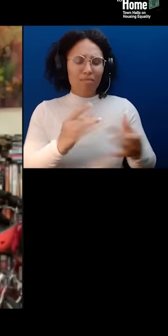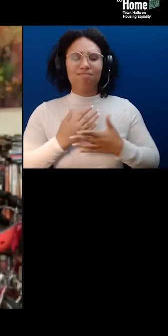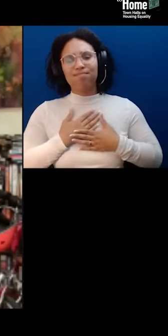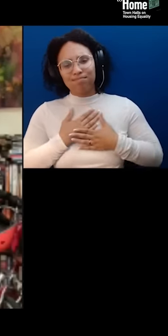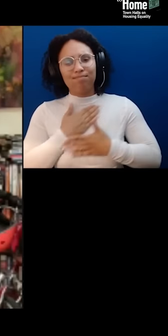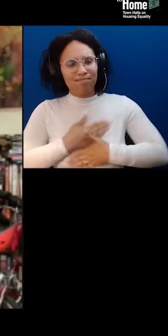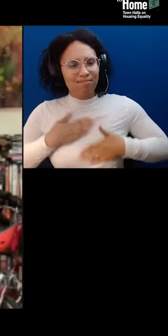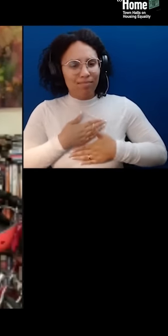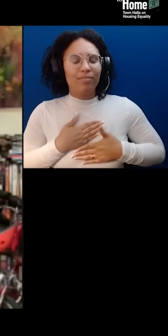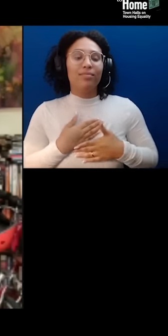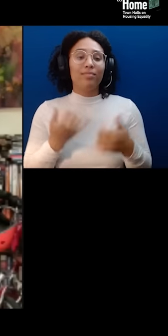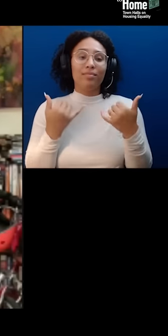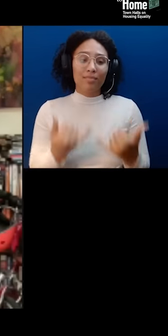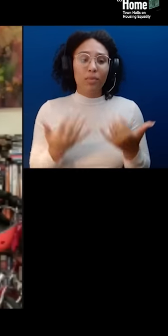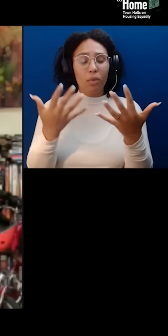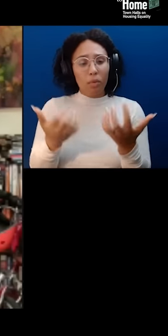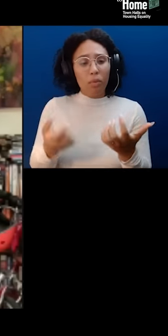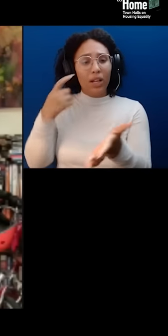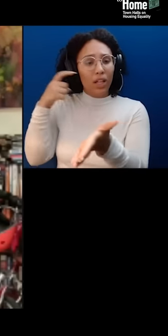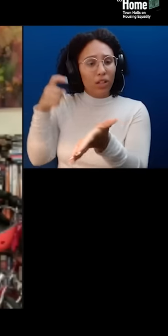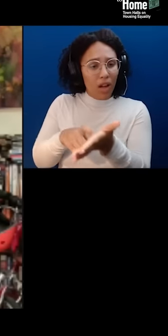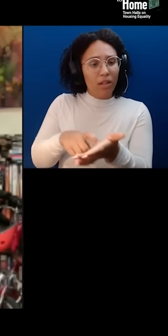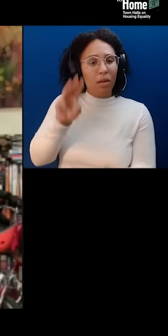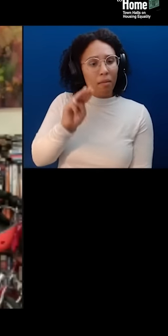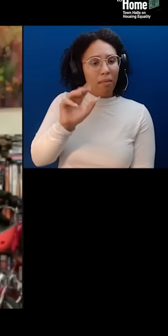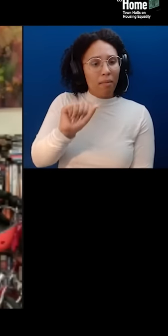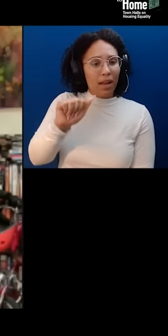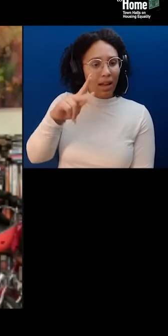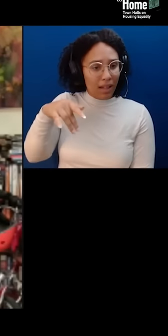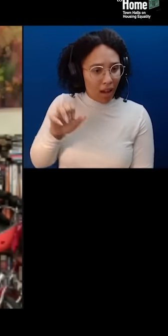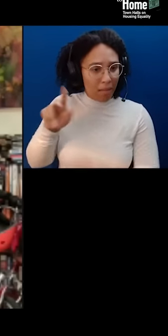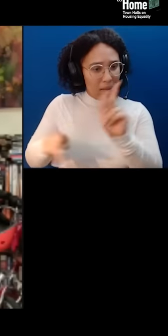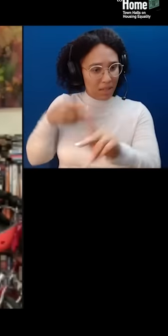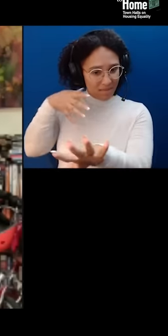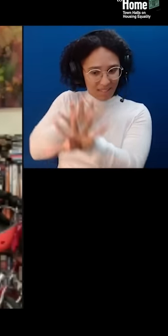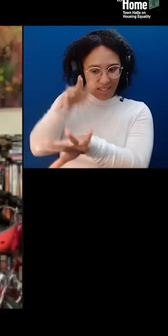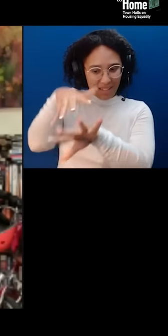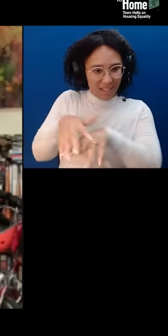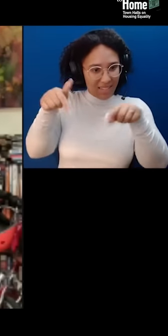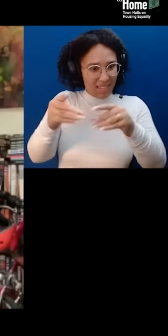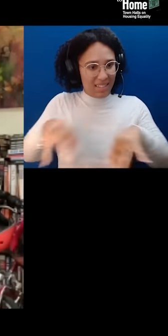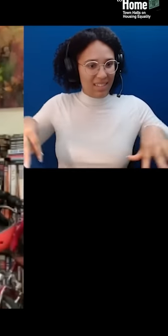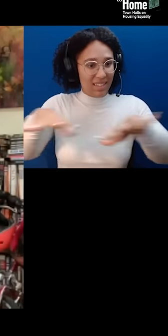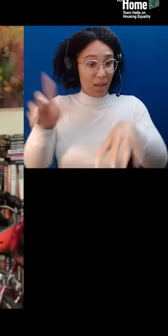and acknowledging the Lenape people upon whose unceded and ancestral homeland lies the city we call Manhattan.